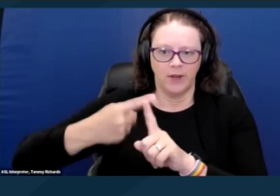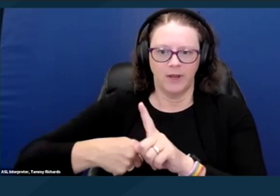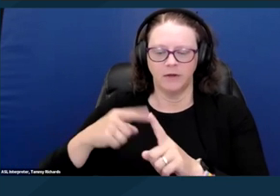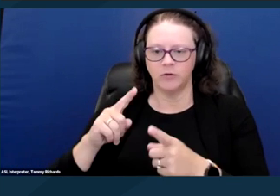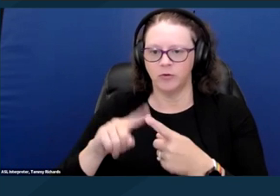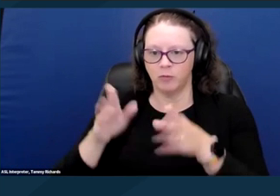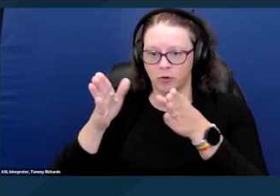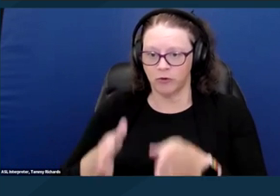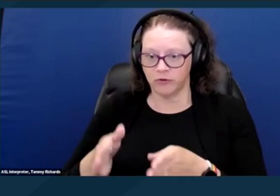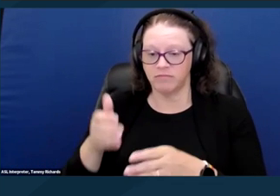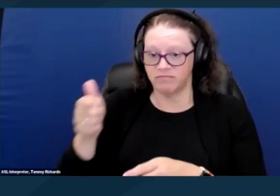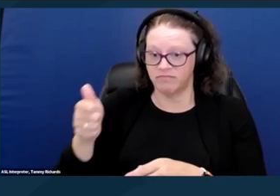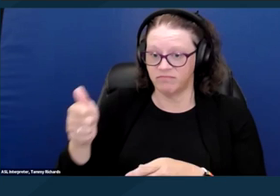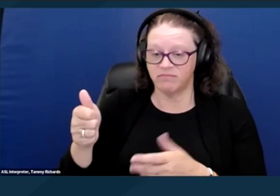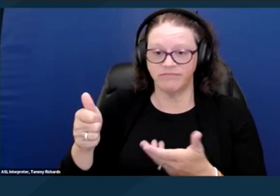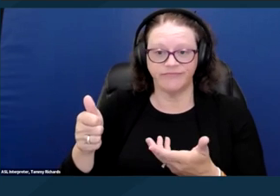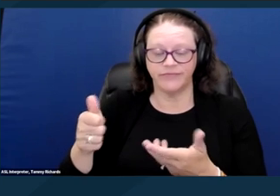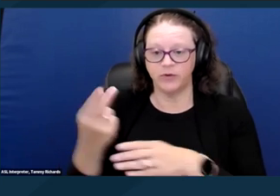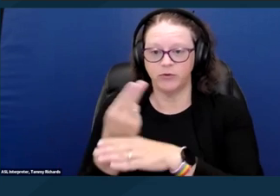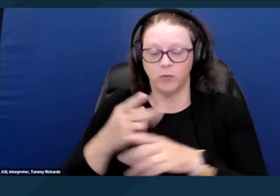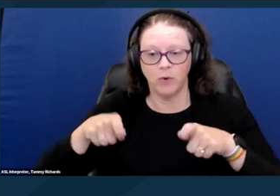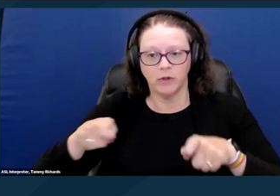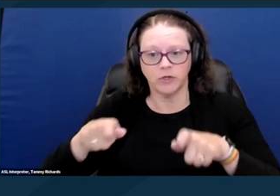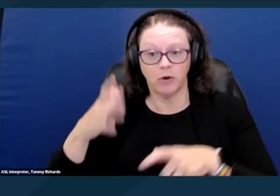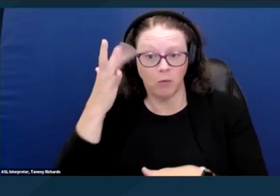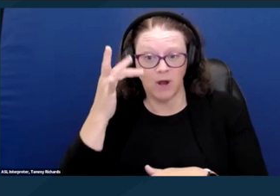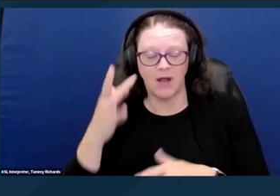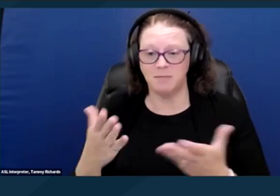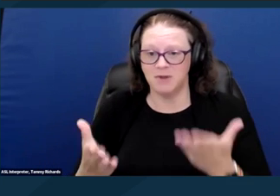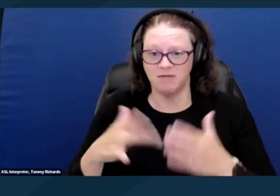because you fear they may damage the carpet or the walls or the door jams.